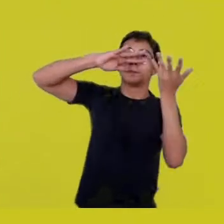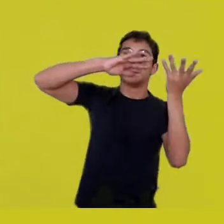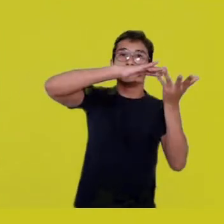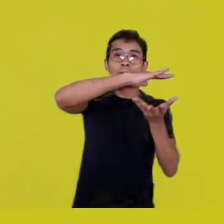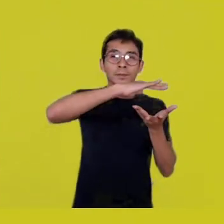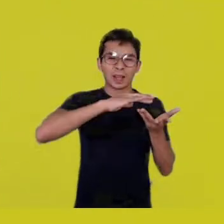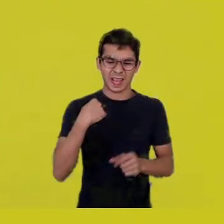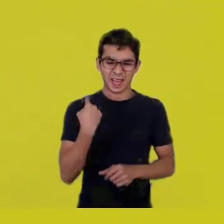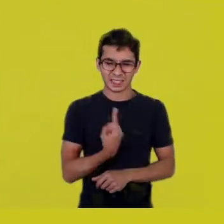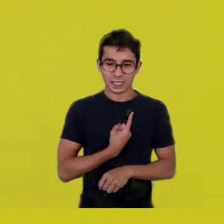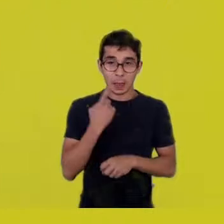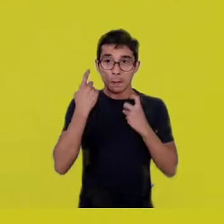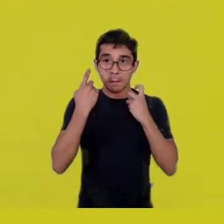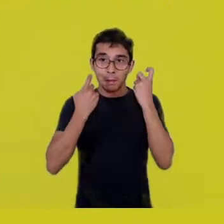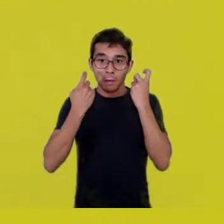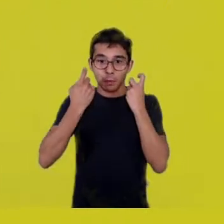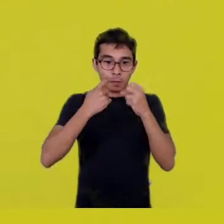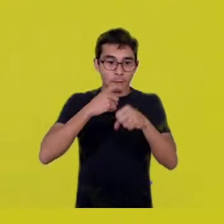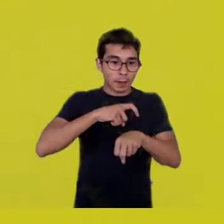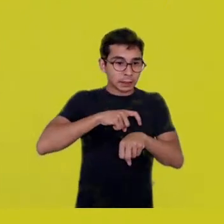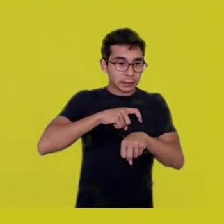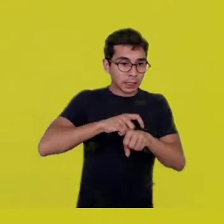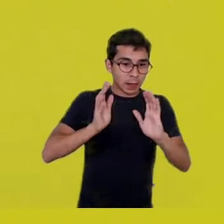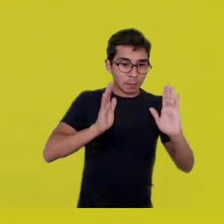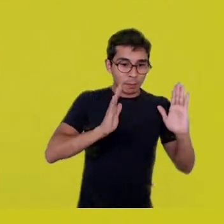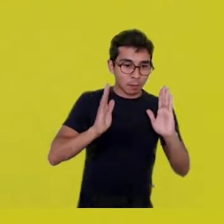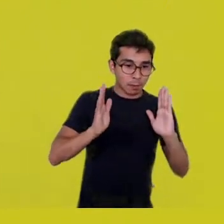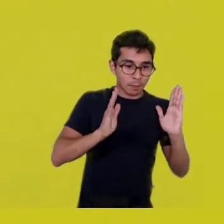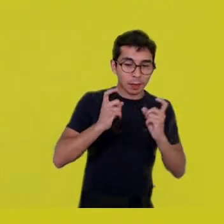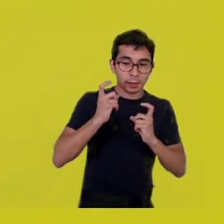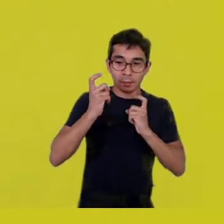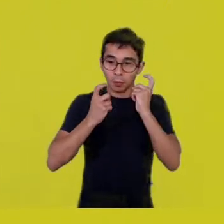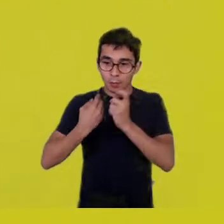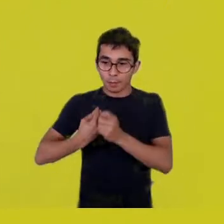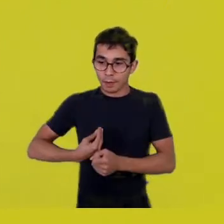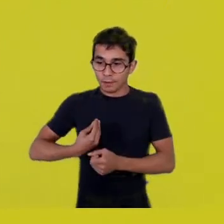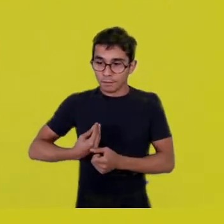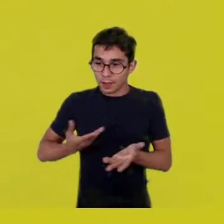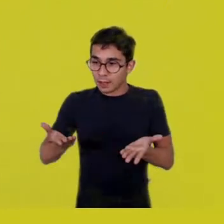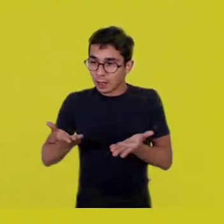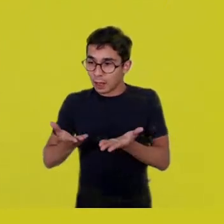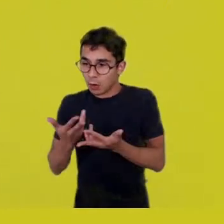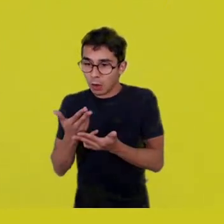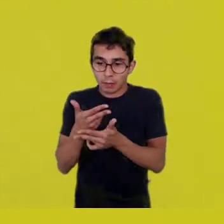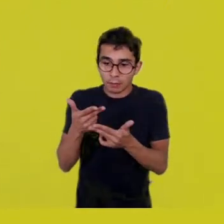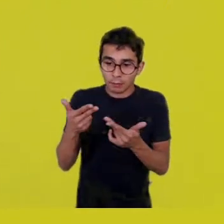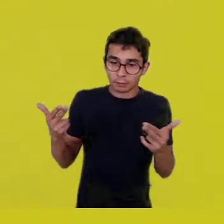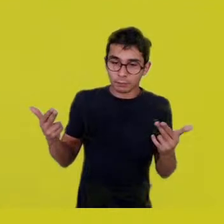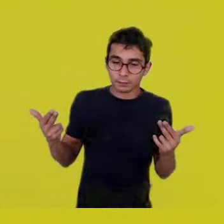and the conditions of the moment we live;